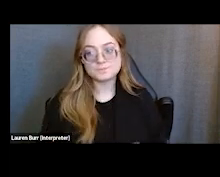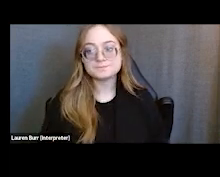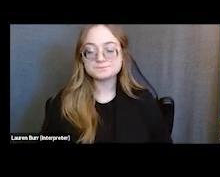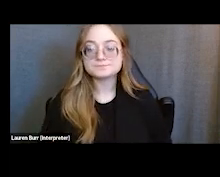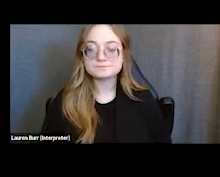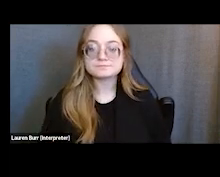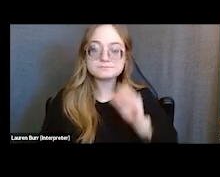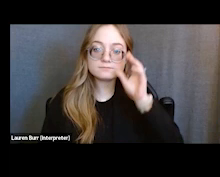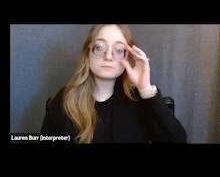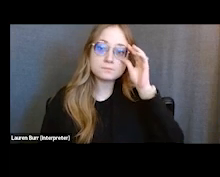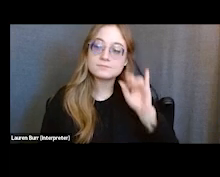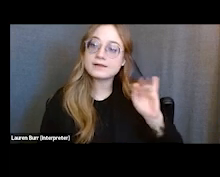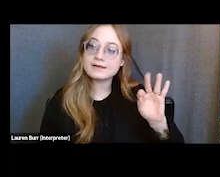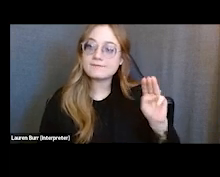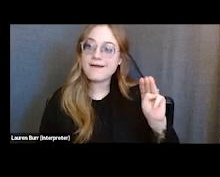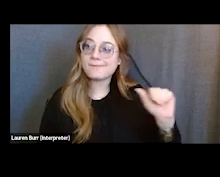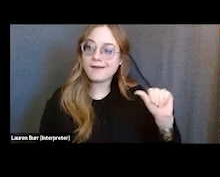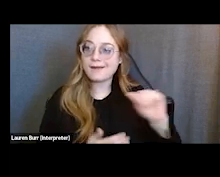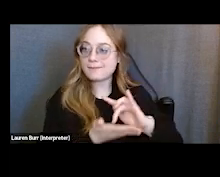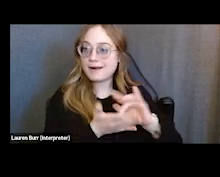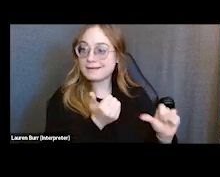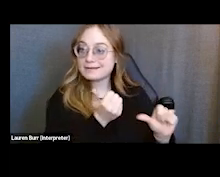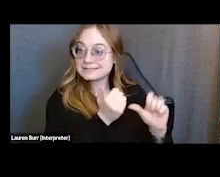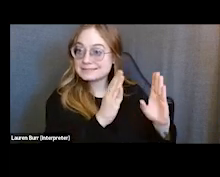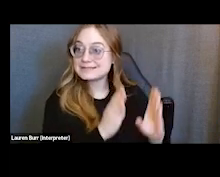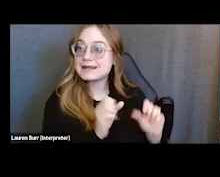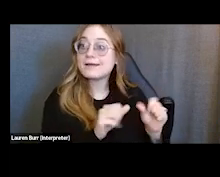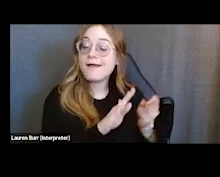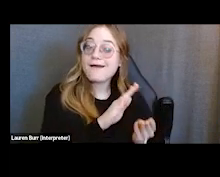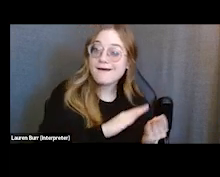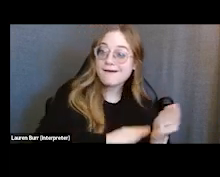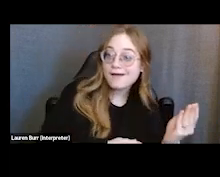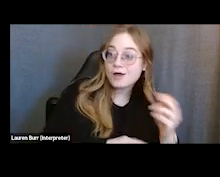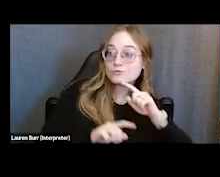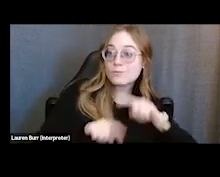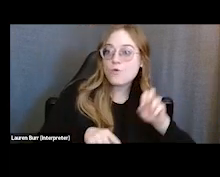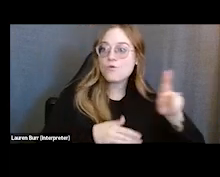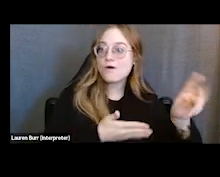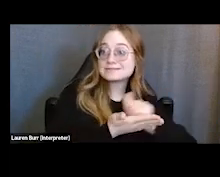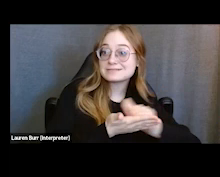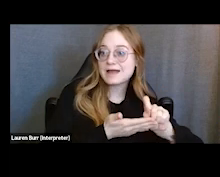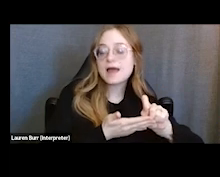if they're able to kind of slide that report in or get a signature, they can definitely assist with doing that.